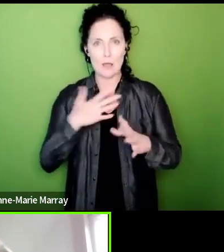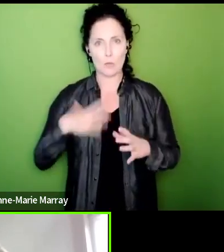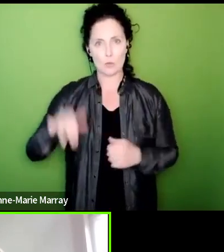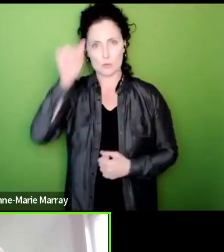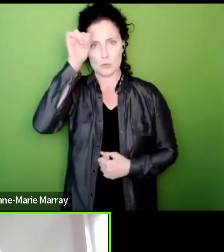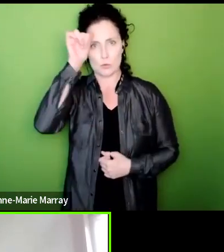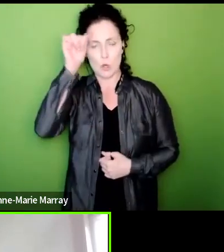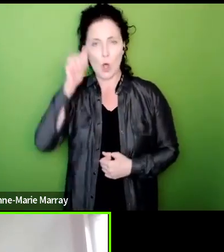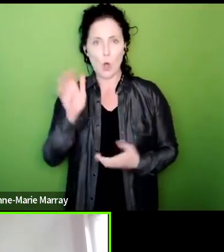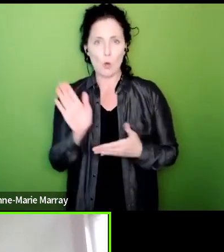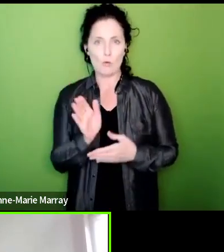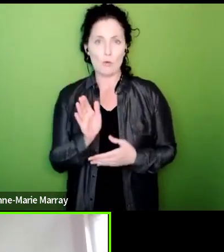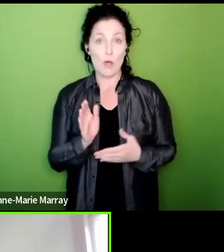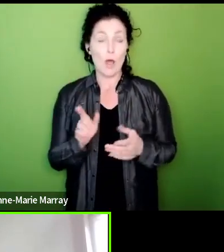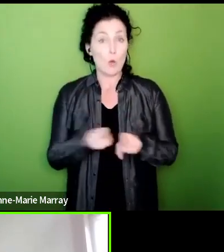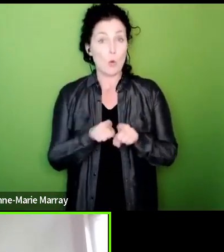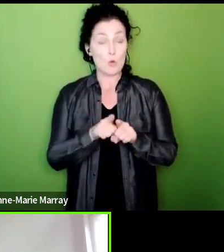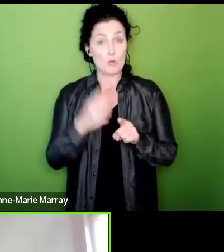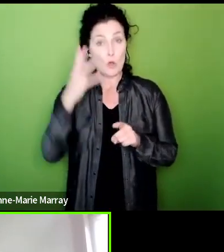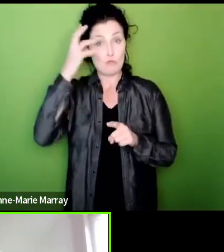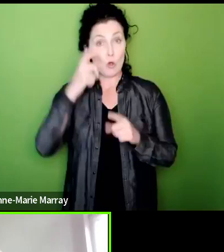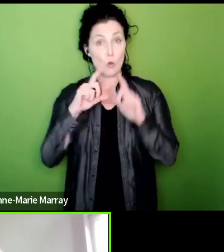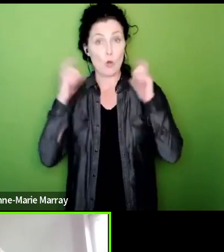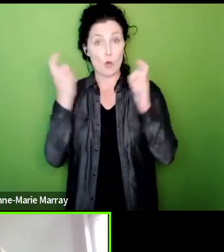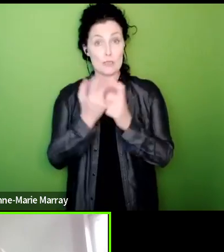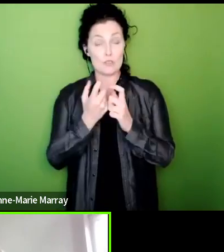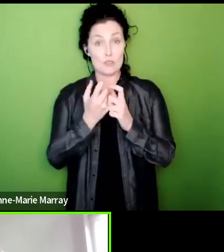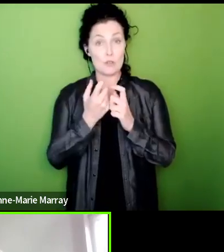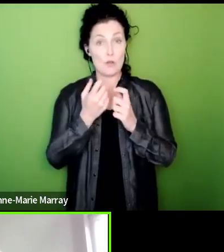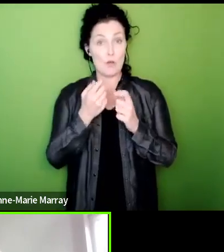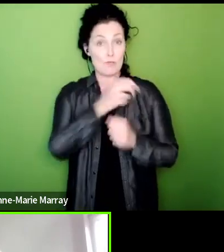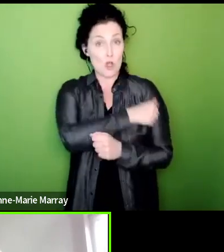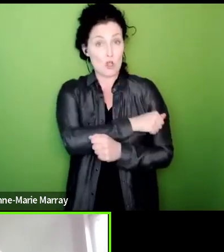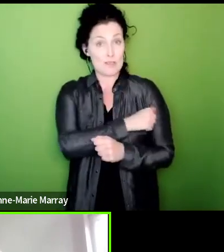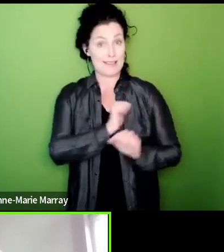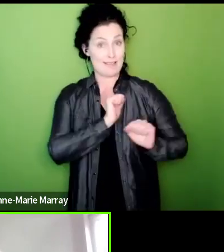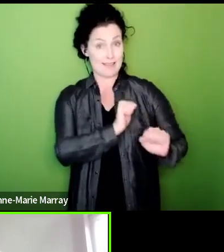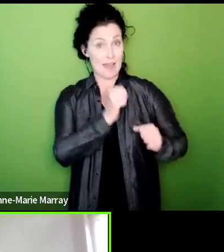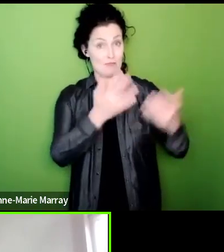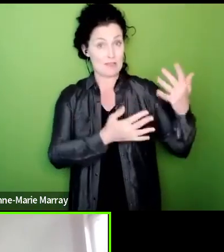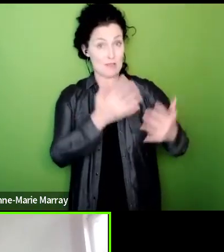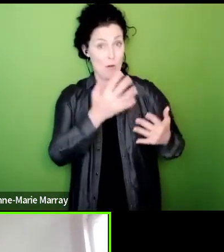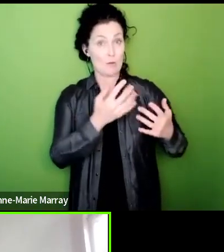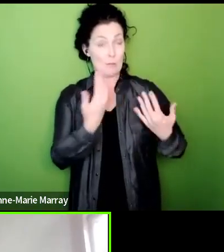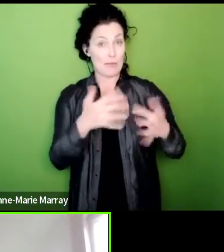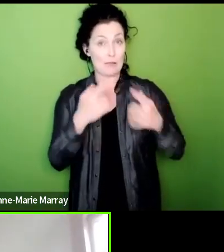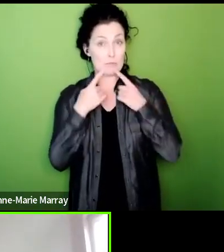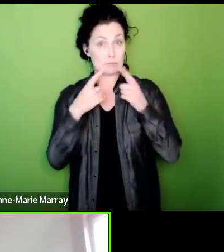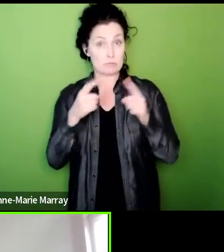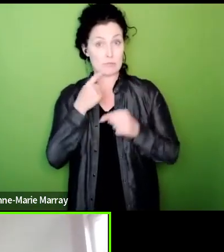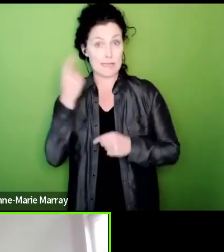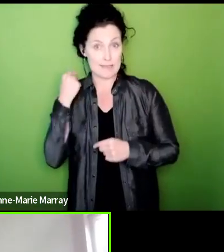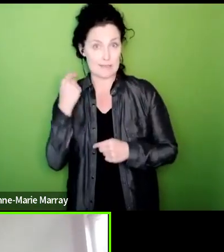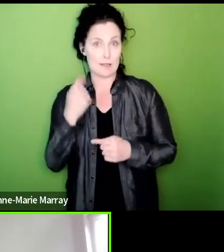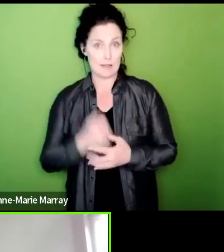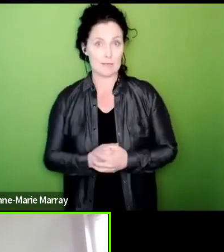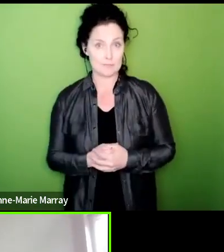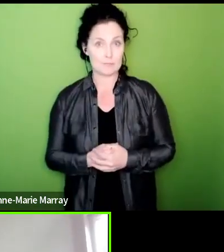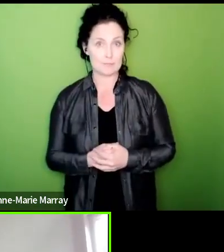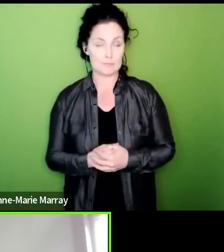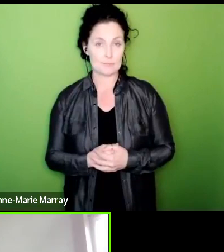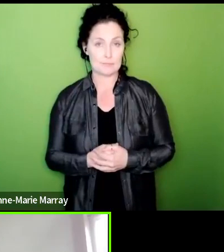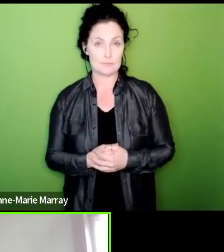of the Royal College of Nursing that was announced yesterday so what we have decided as an NEC today